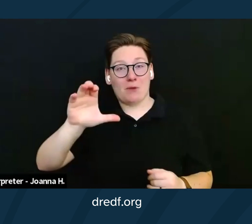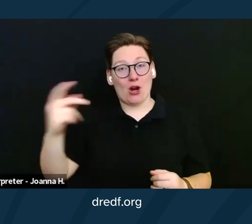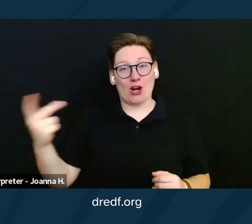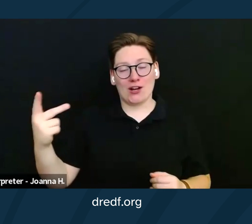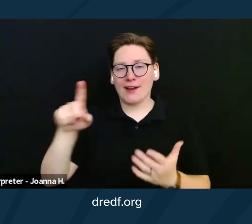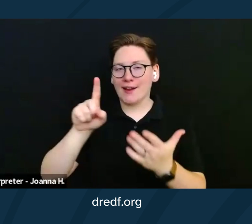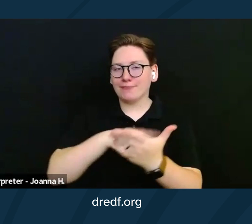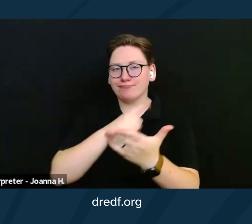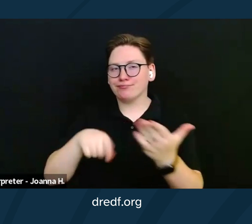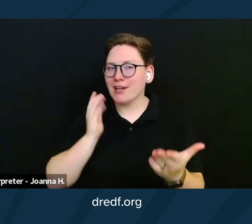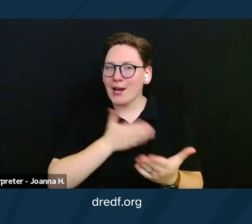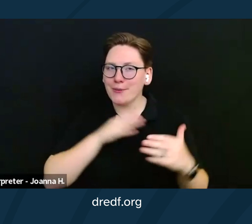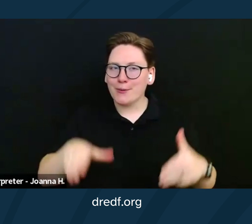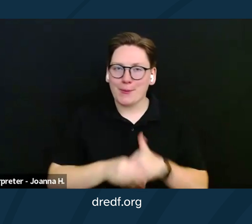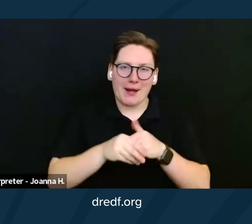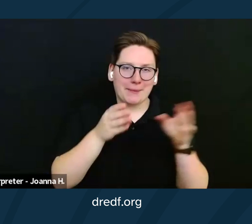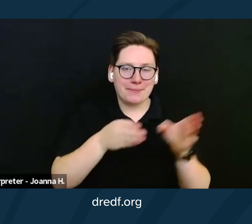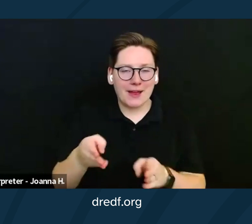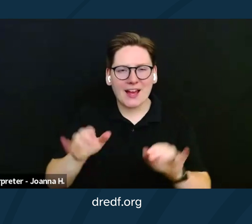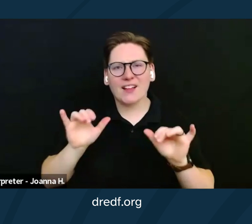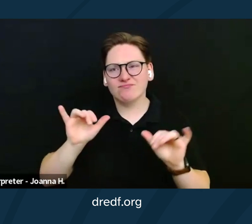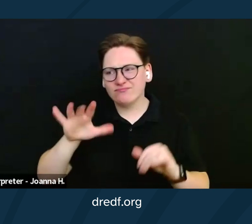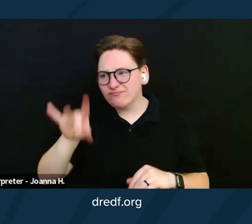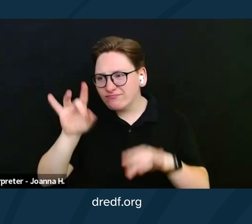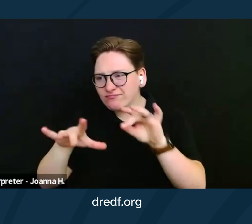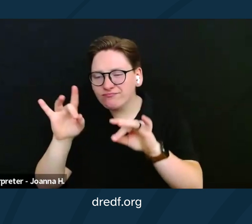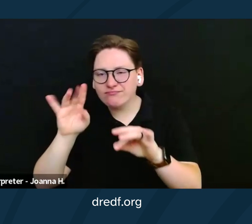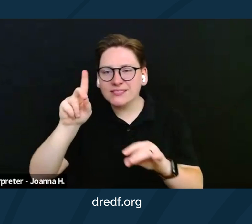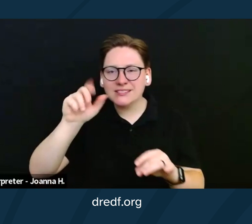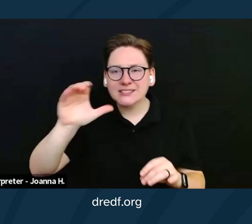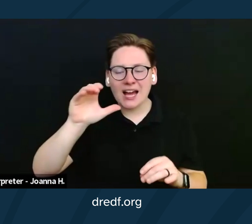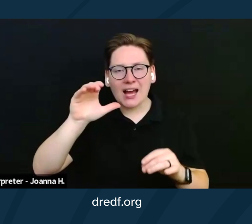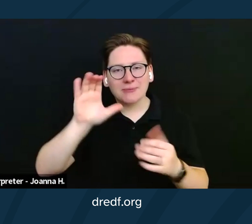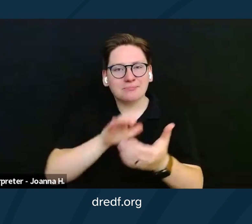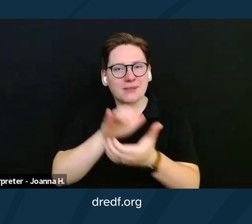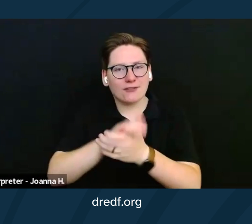after learning about DAC marriage barriers that effectively prohibit us